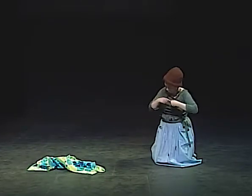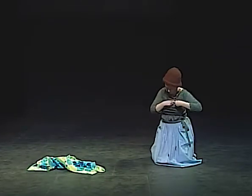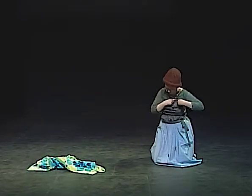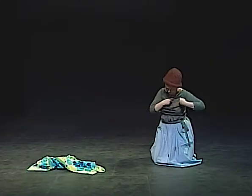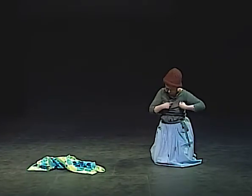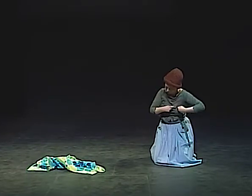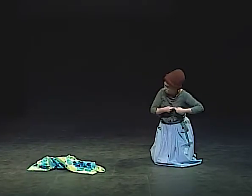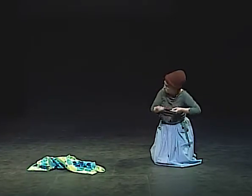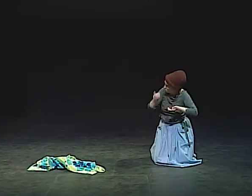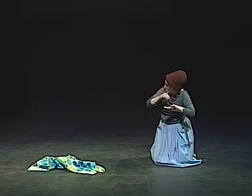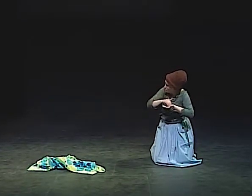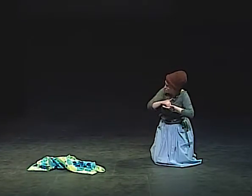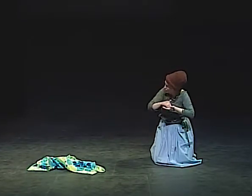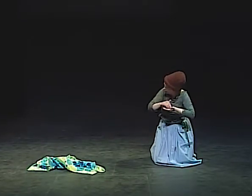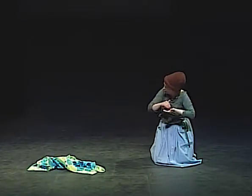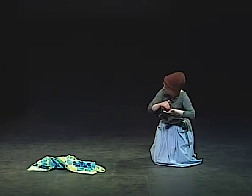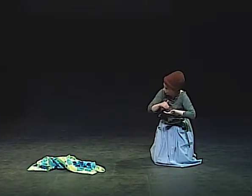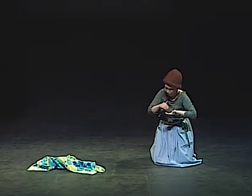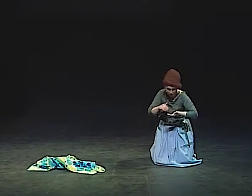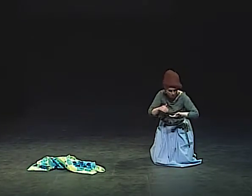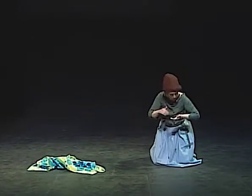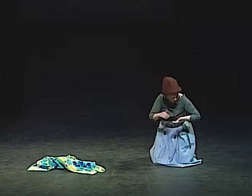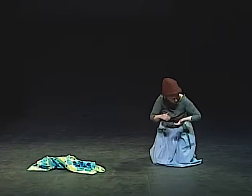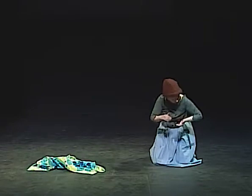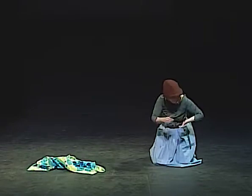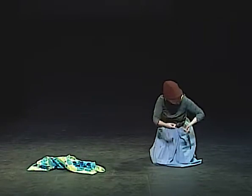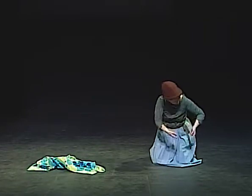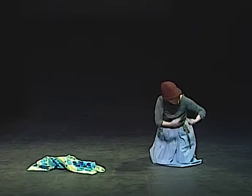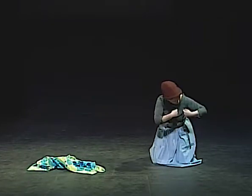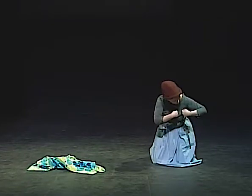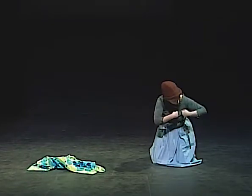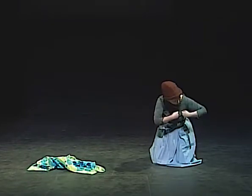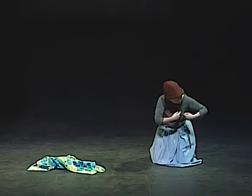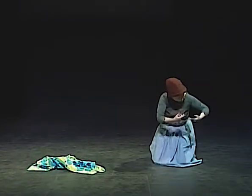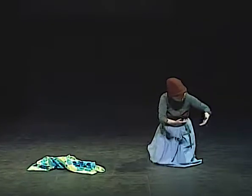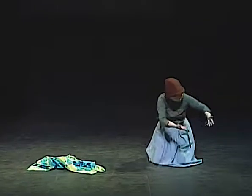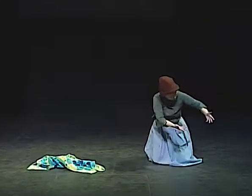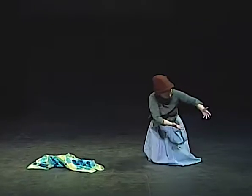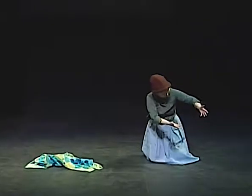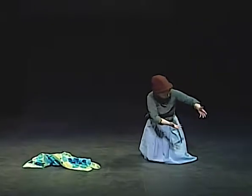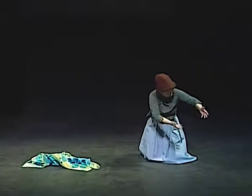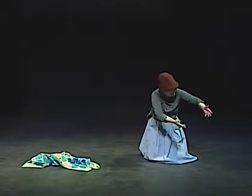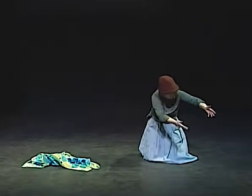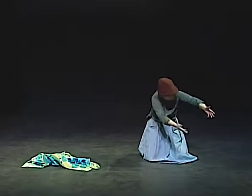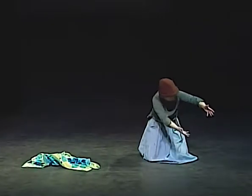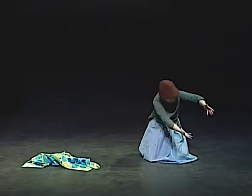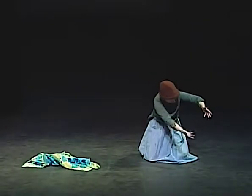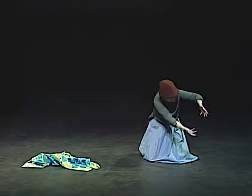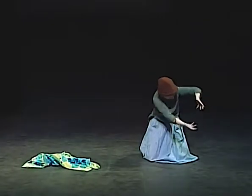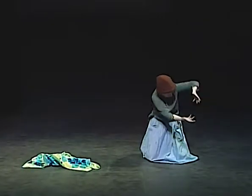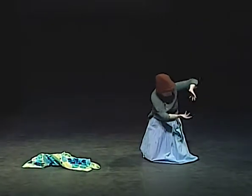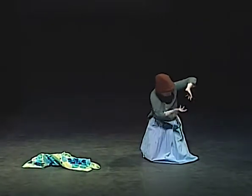AND SHE SAID, "I WILL CRAWL BACK INTO YOUR HEART AGAIN AND STAY THERE." "YOU WANT TO COME BACK IN?" I SAID.